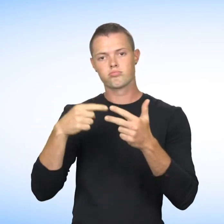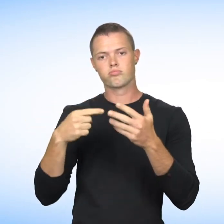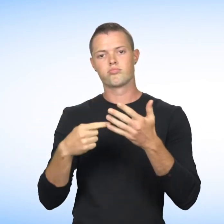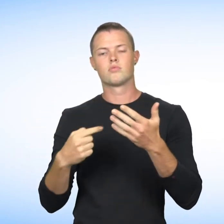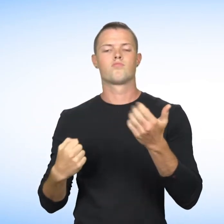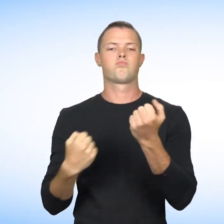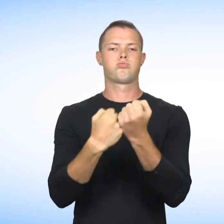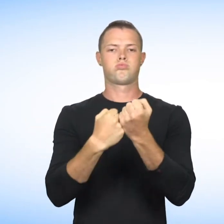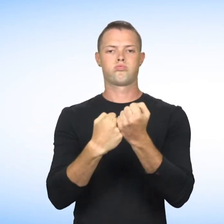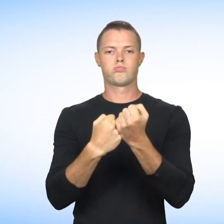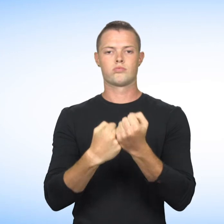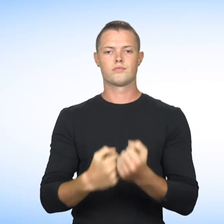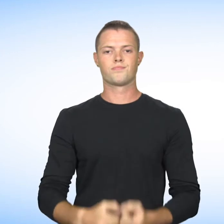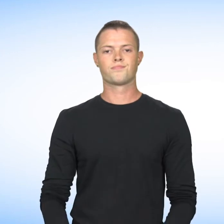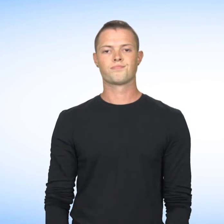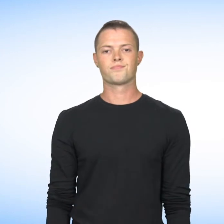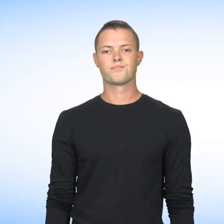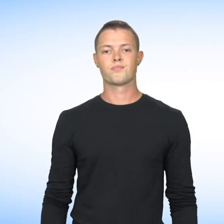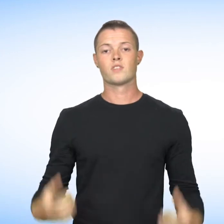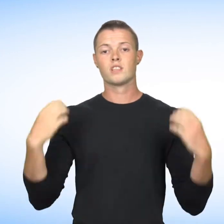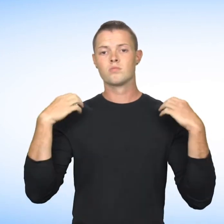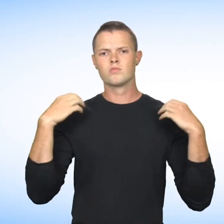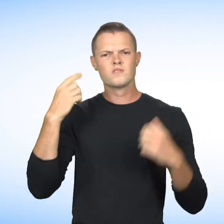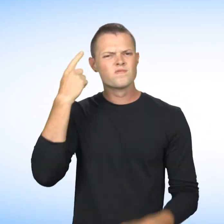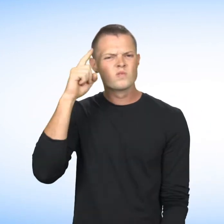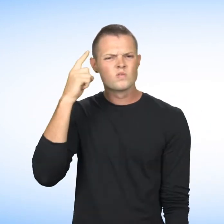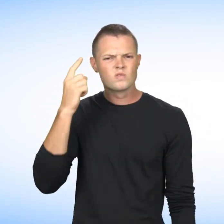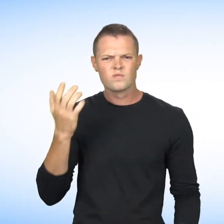citizens and in the public interest